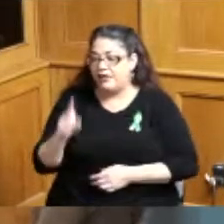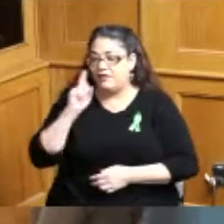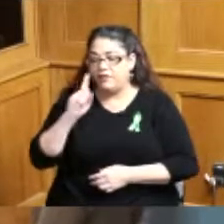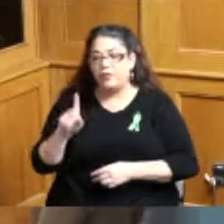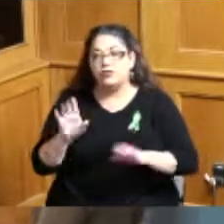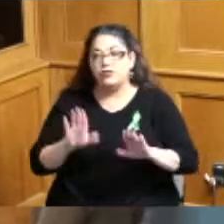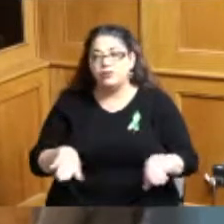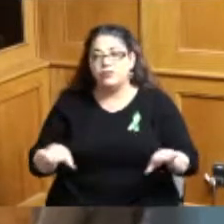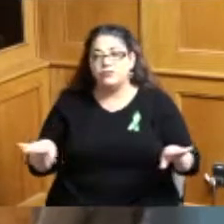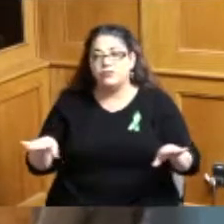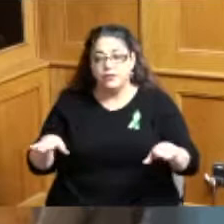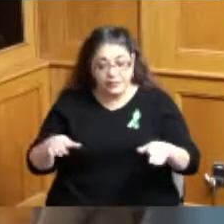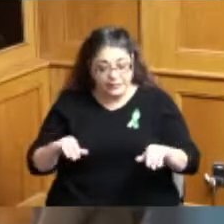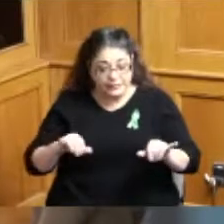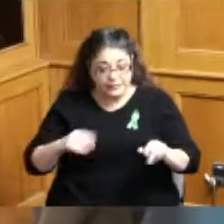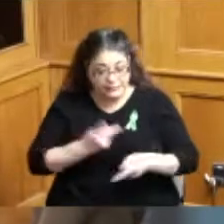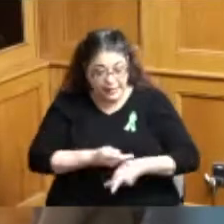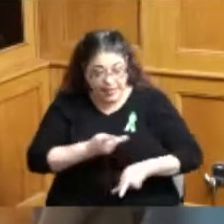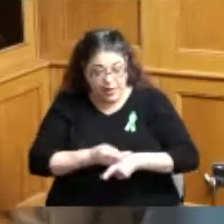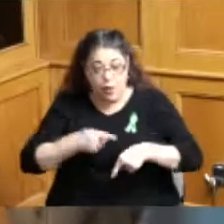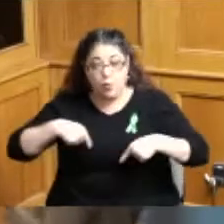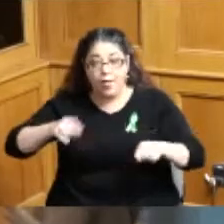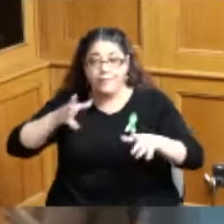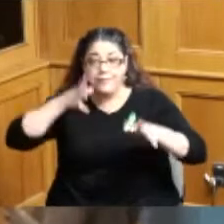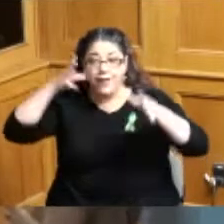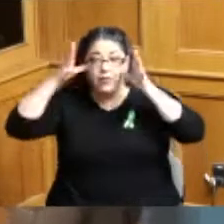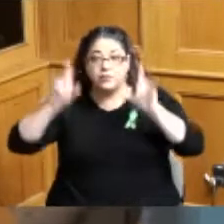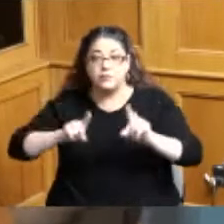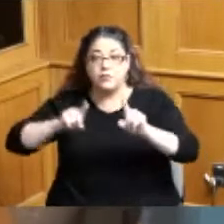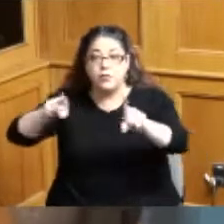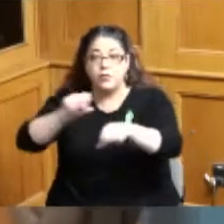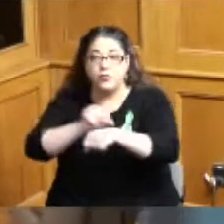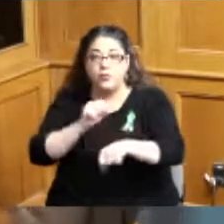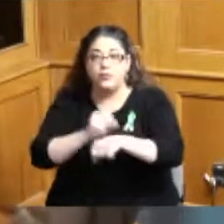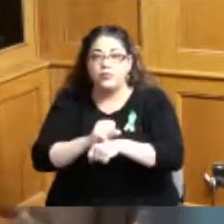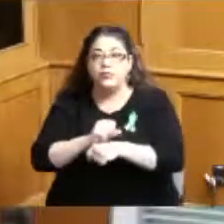so I am asking I'm coming here to let you know today that centers are still struggling